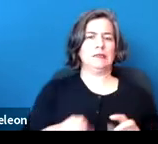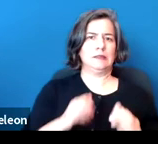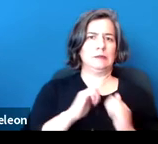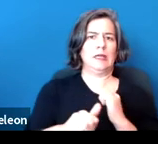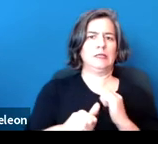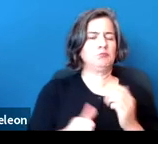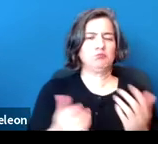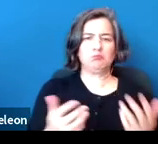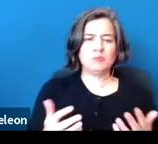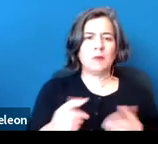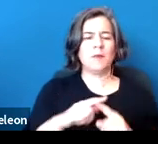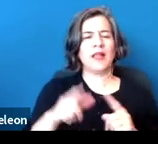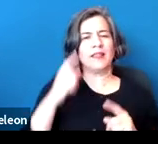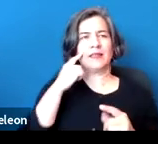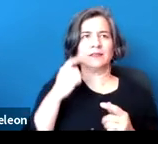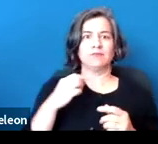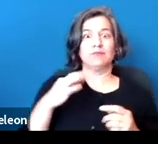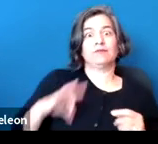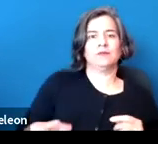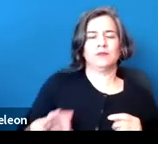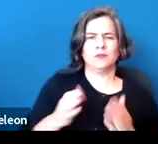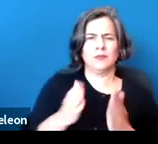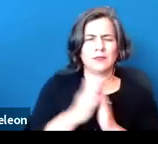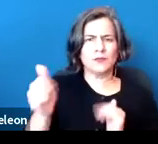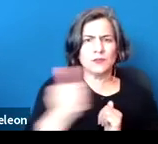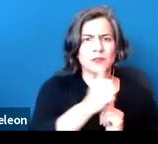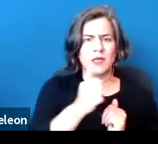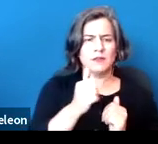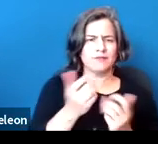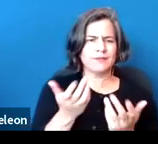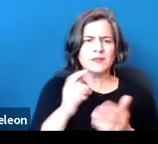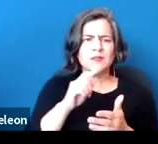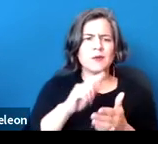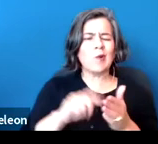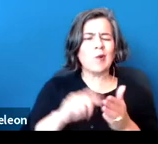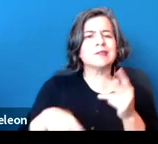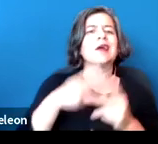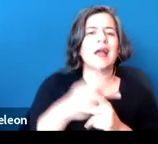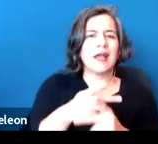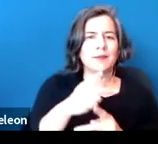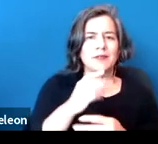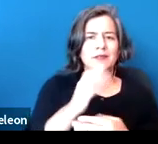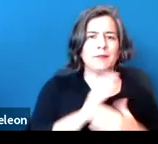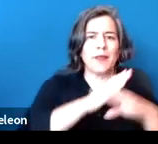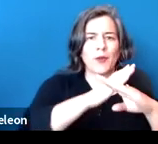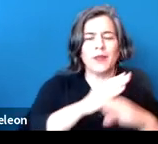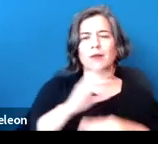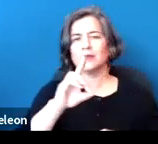it's helpful sometimes to just ask yourself, what is the manner of the disability or the impairment? So here are some examples.